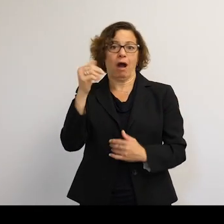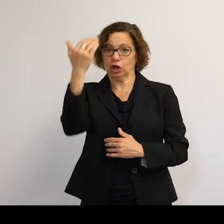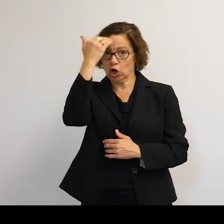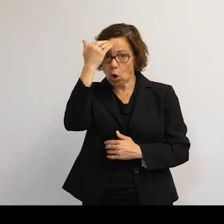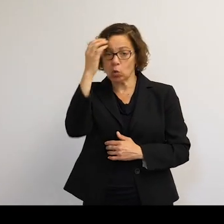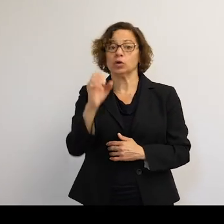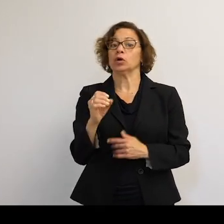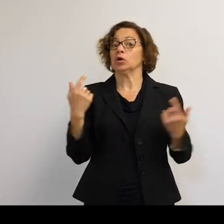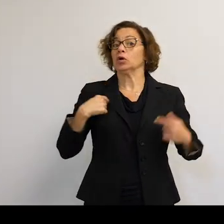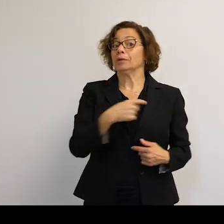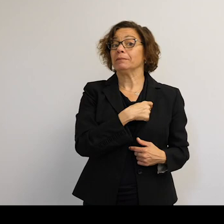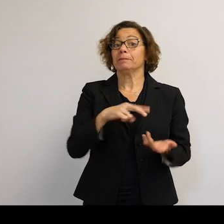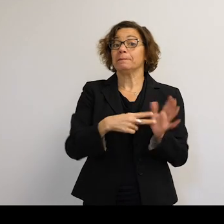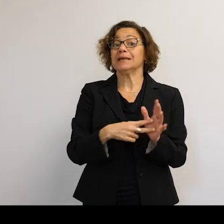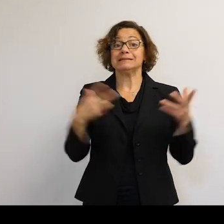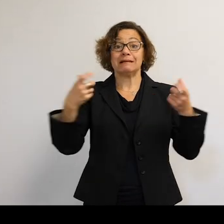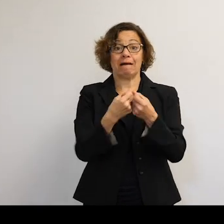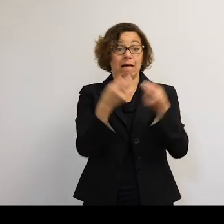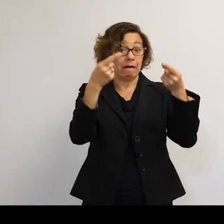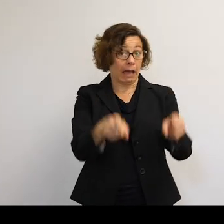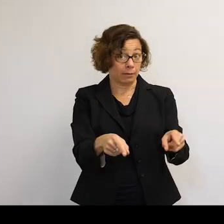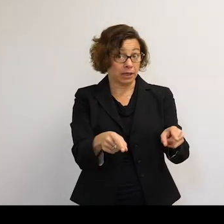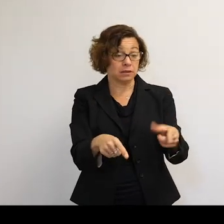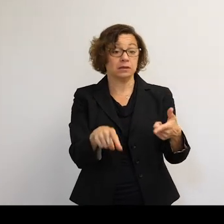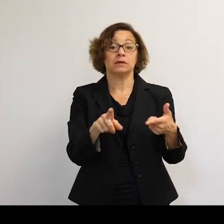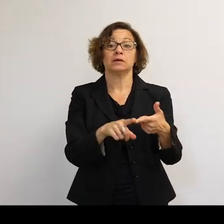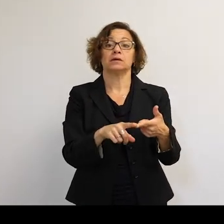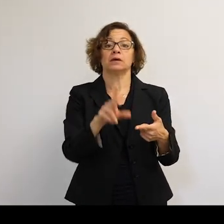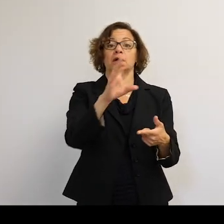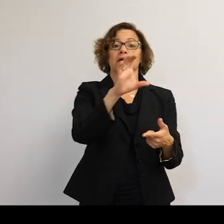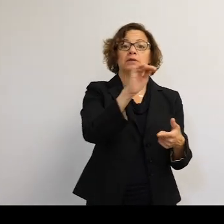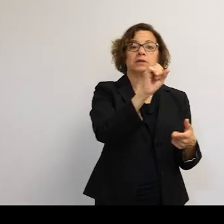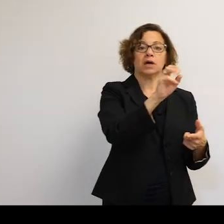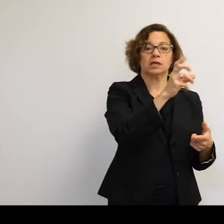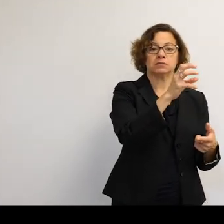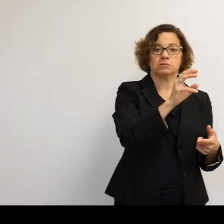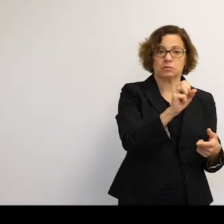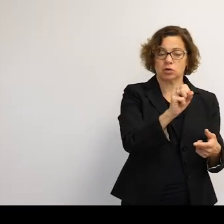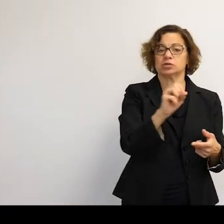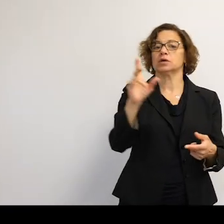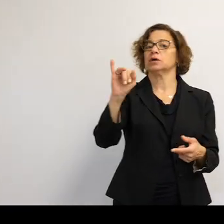means that we don't know if collisions will happen. For instance, Kosmos and Iridium. We thought they'd miss, but they hit each other.